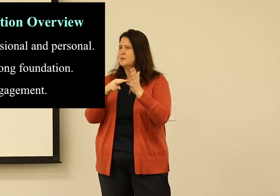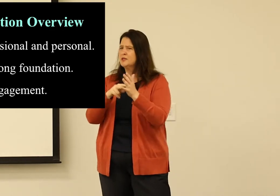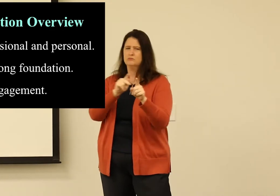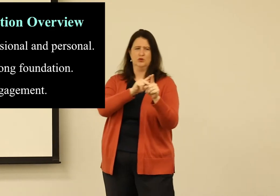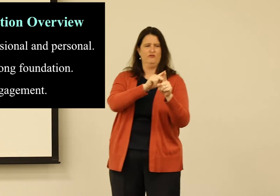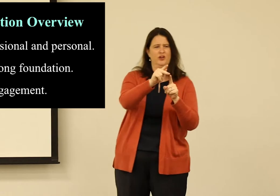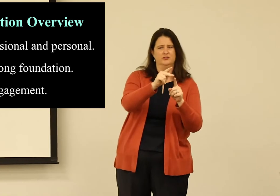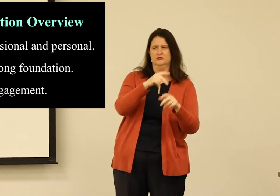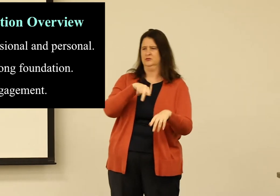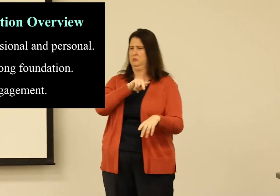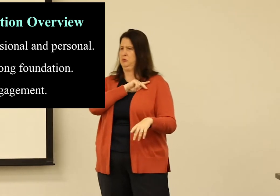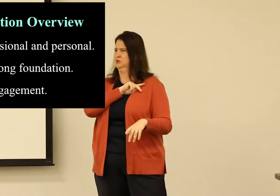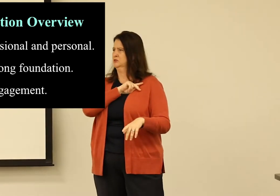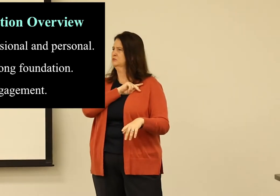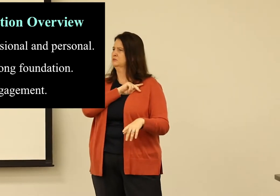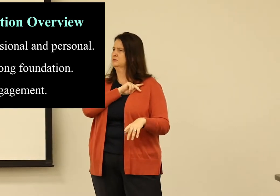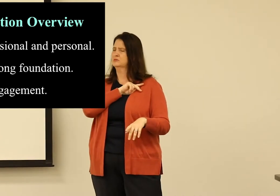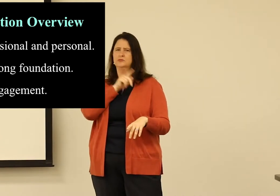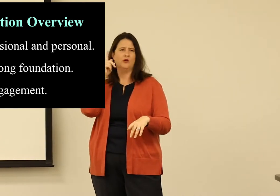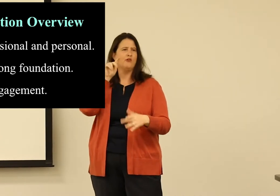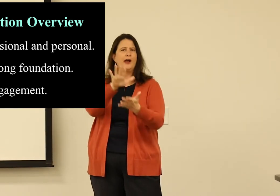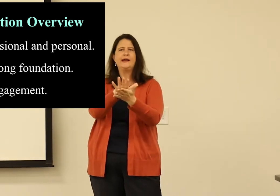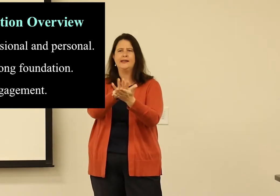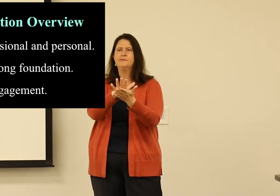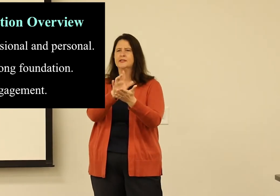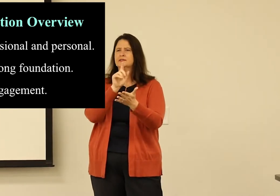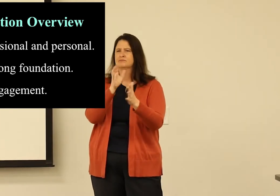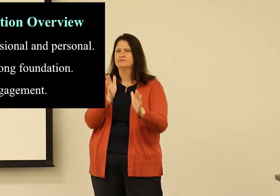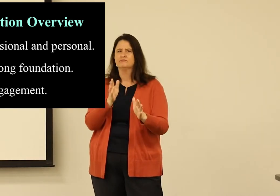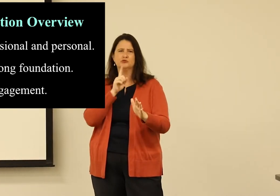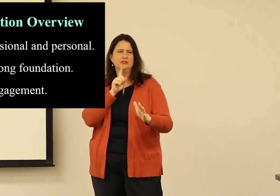The first is, what does it mean between the personal and the professional